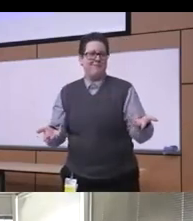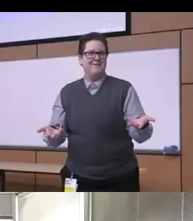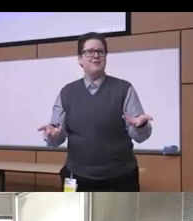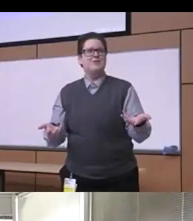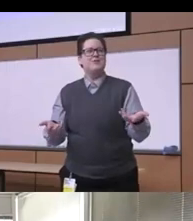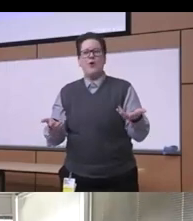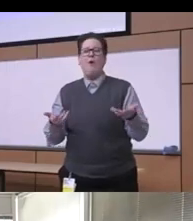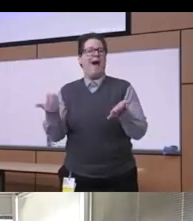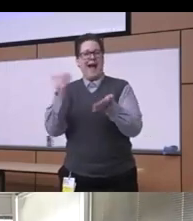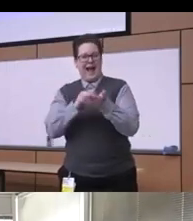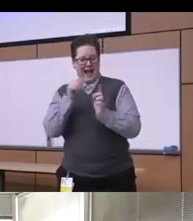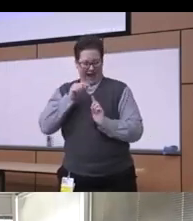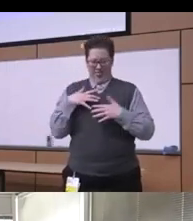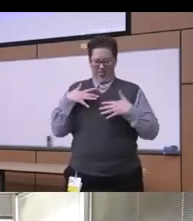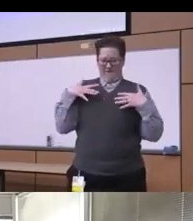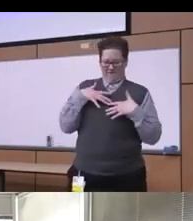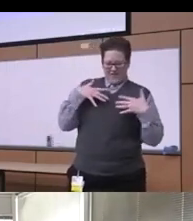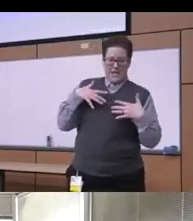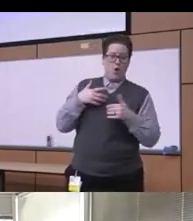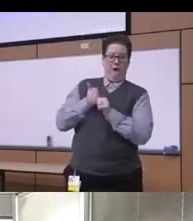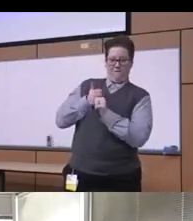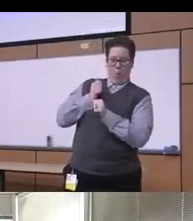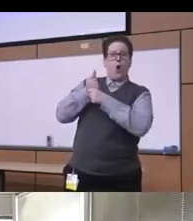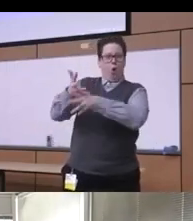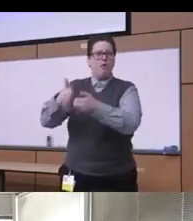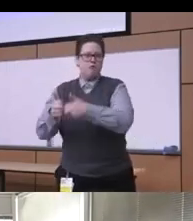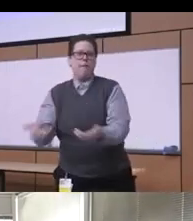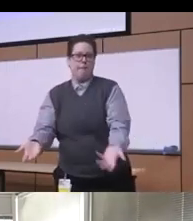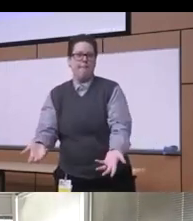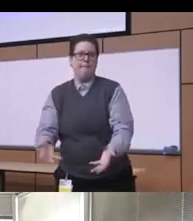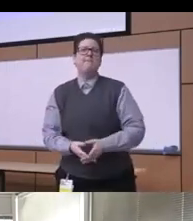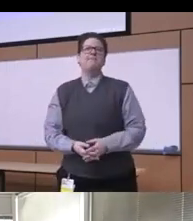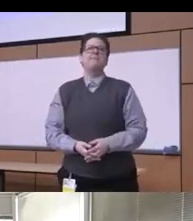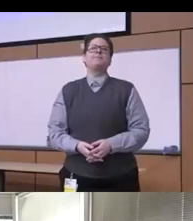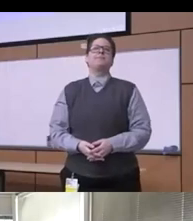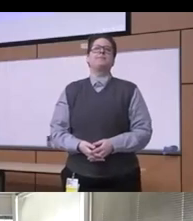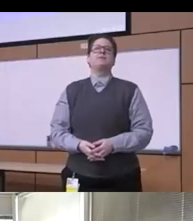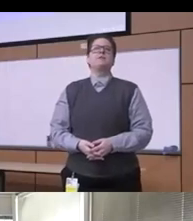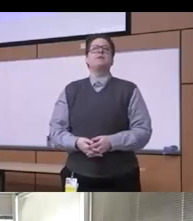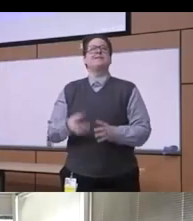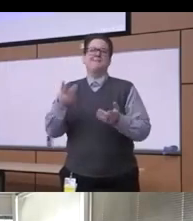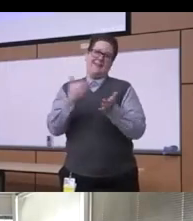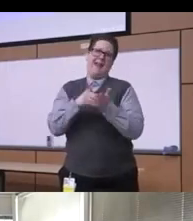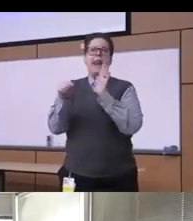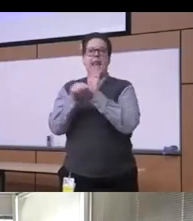and can lead to avoidance see here you know from negative stereotypes to judgment into prejudice